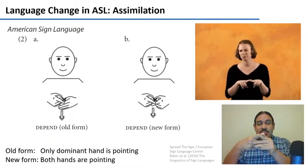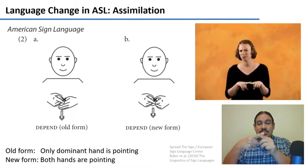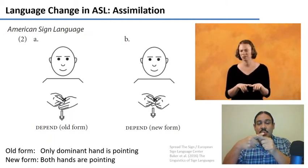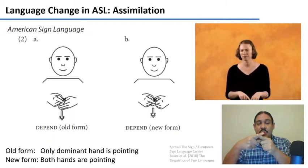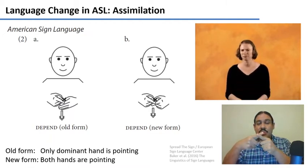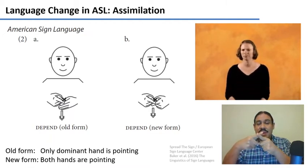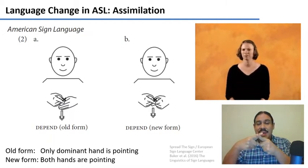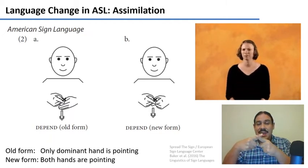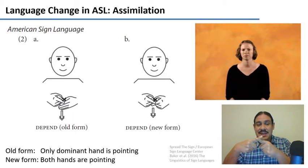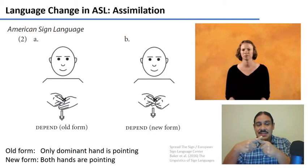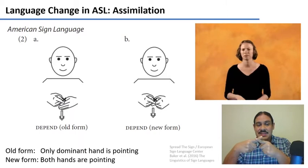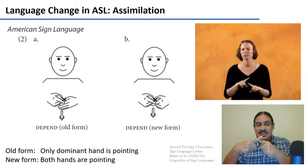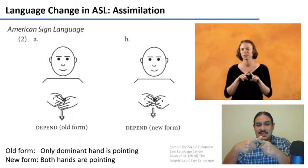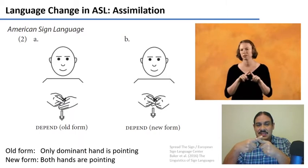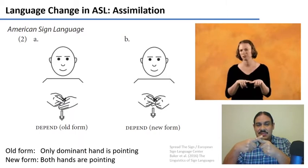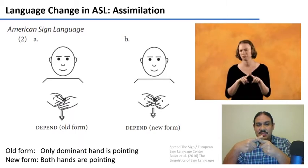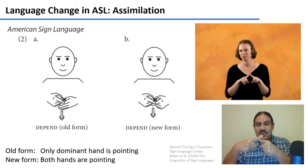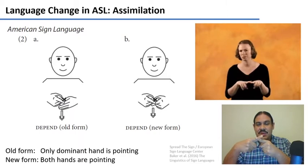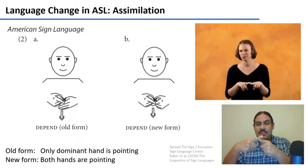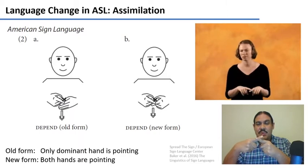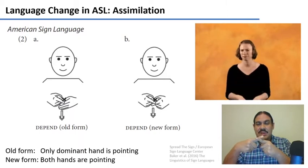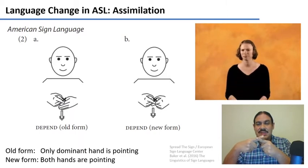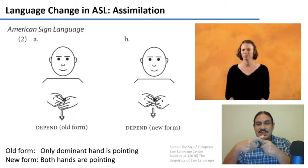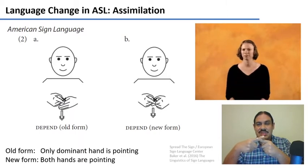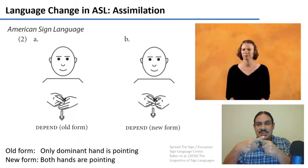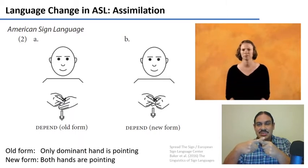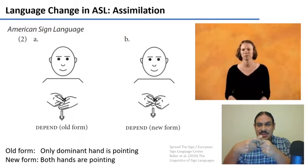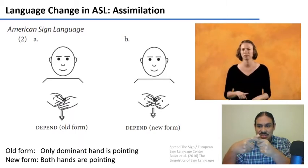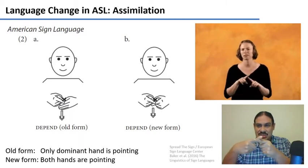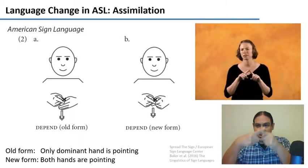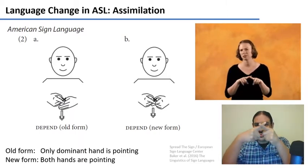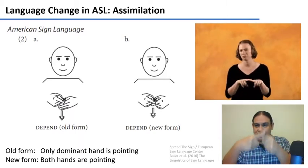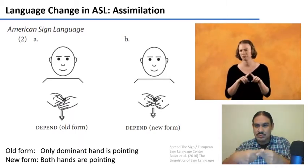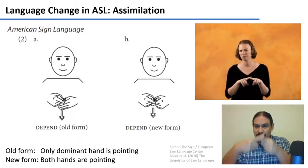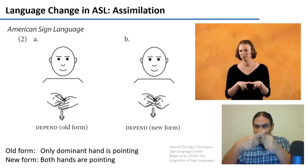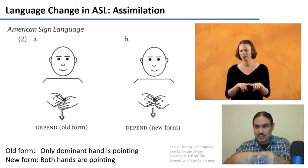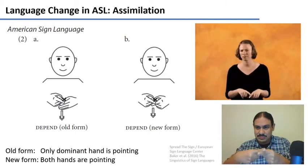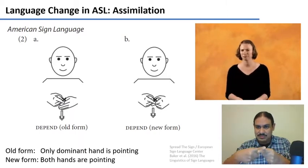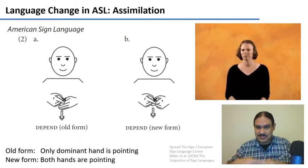so as you can see we had different forms of the finger and then this hand